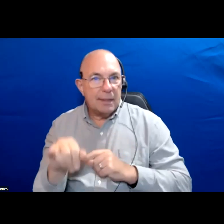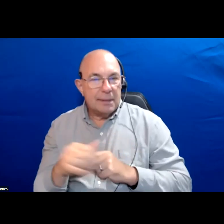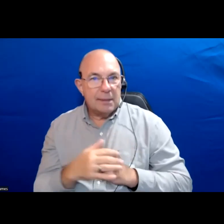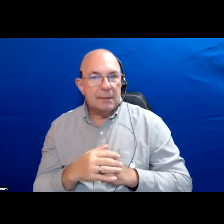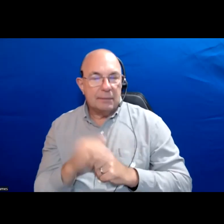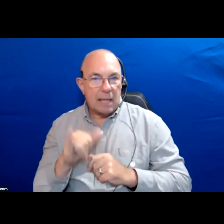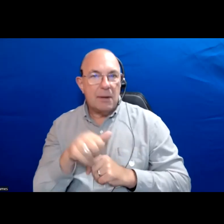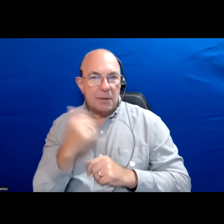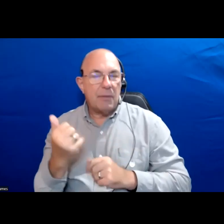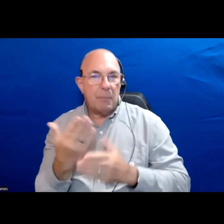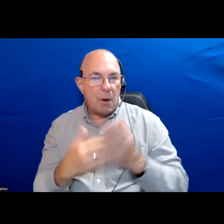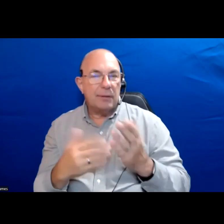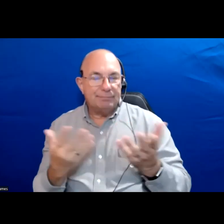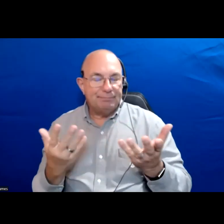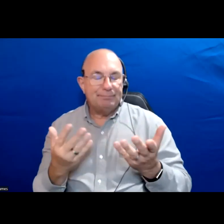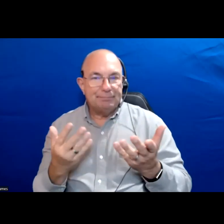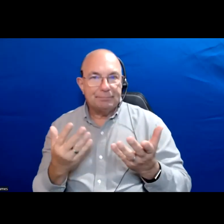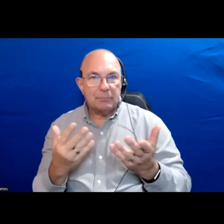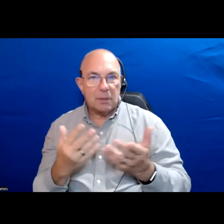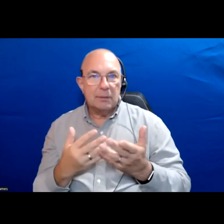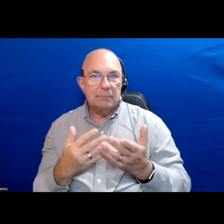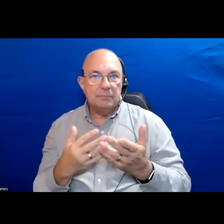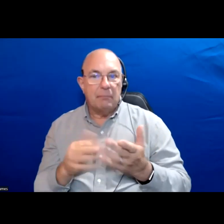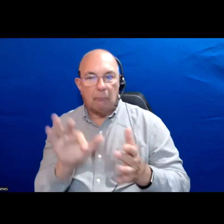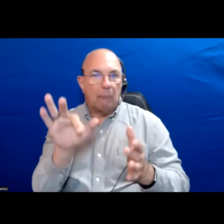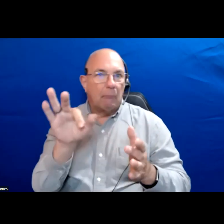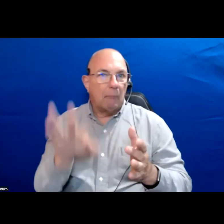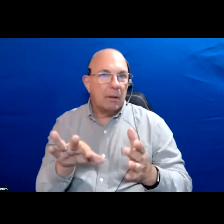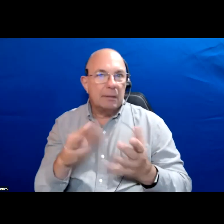That is another part of the nuanced approach thinking about housing.